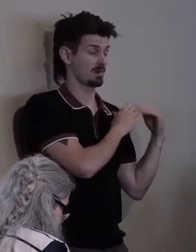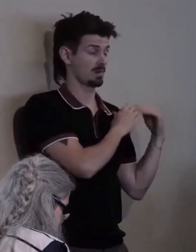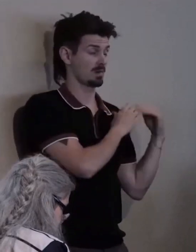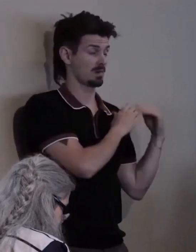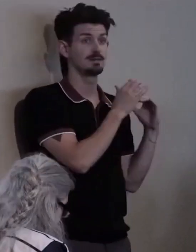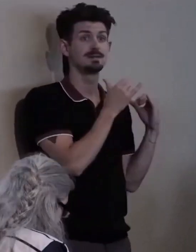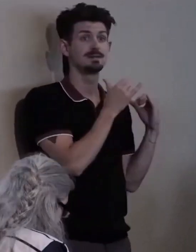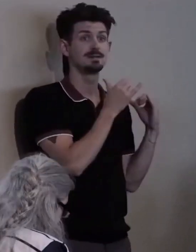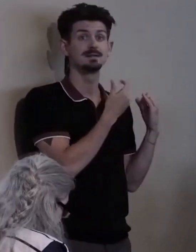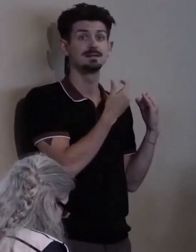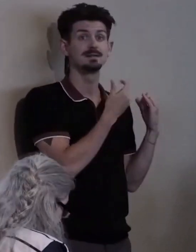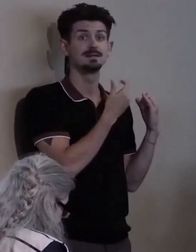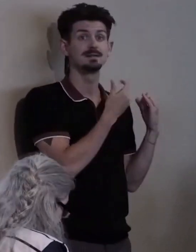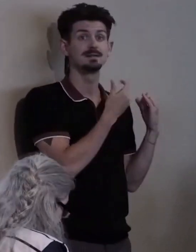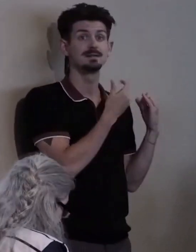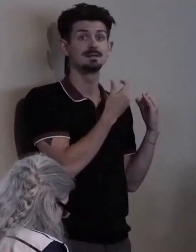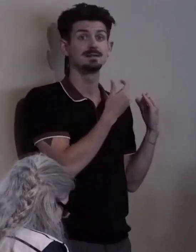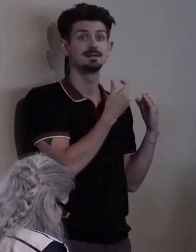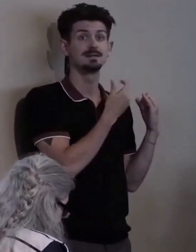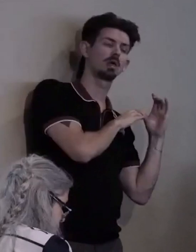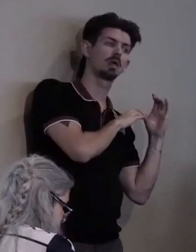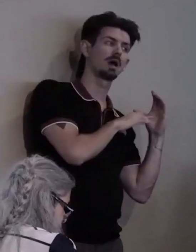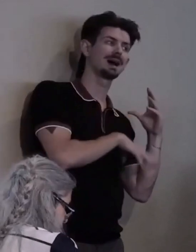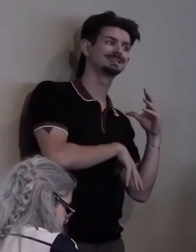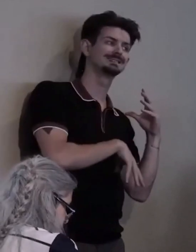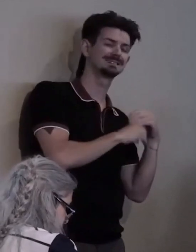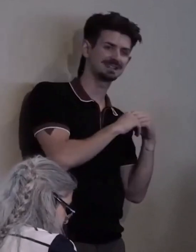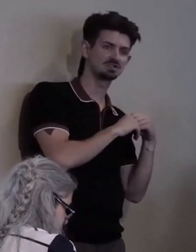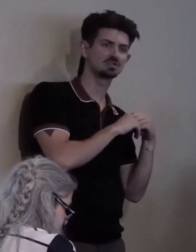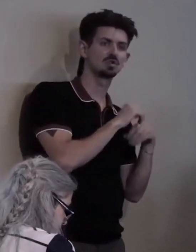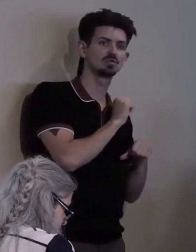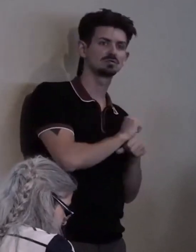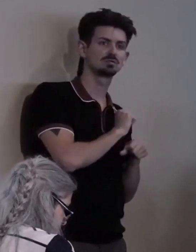the additional task of remaining diligent